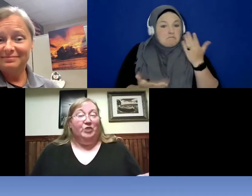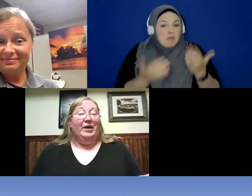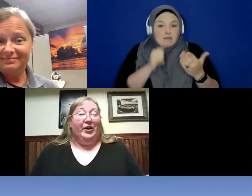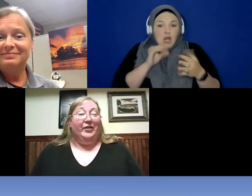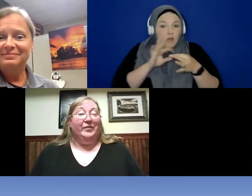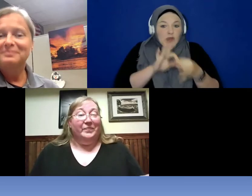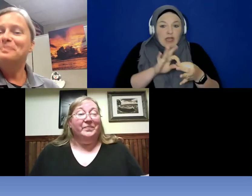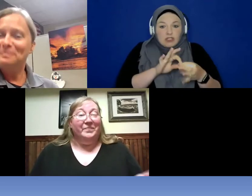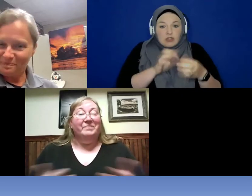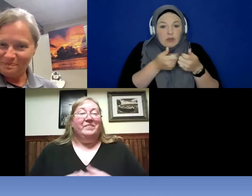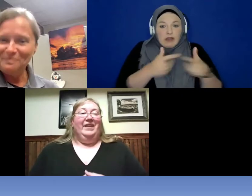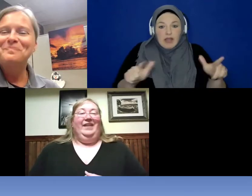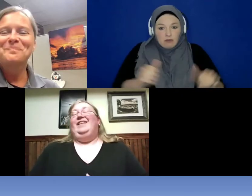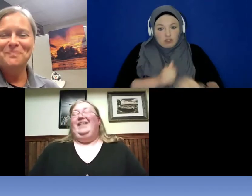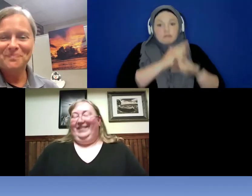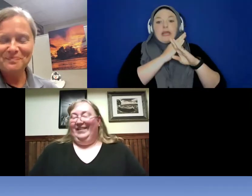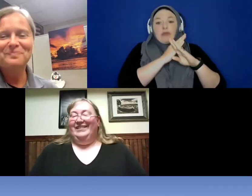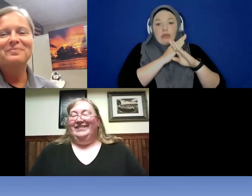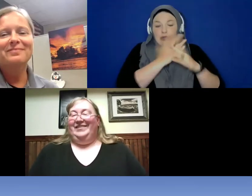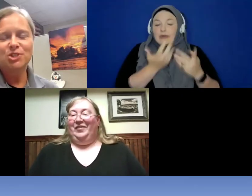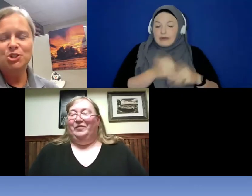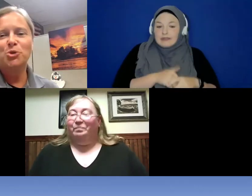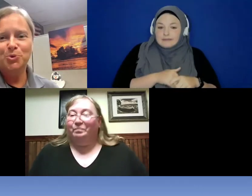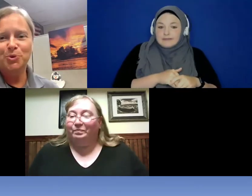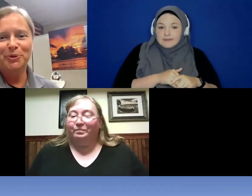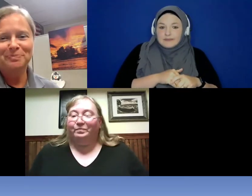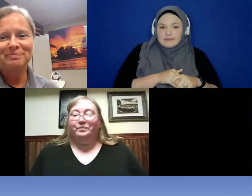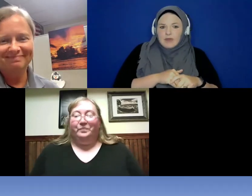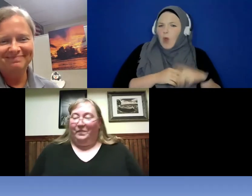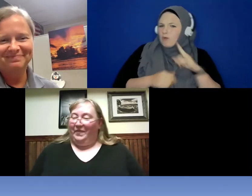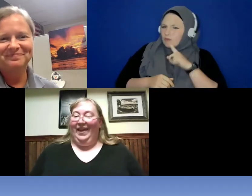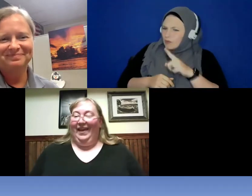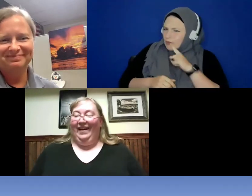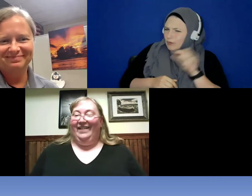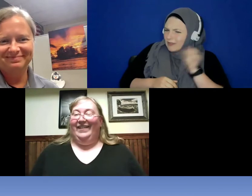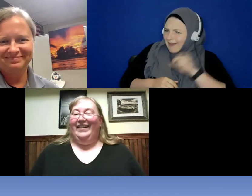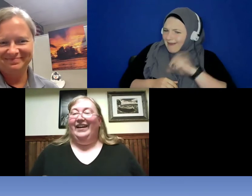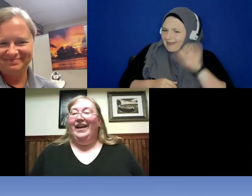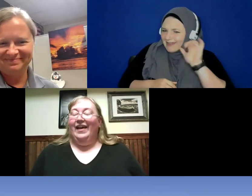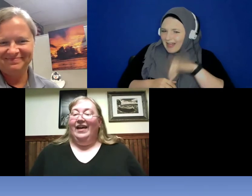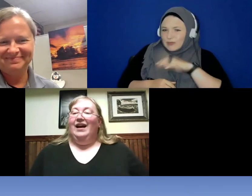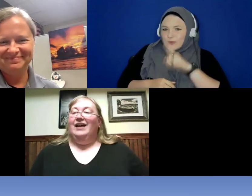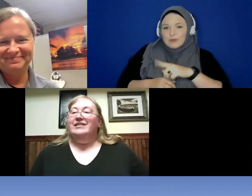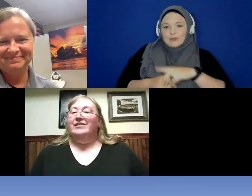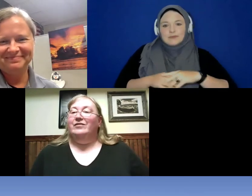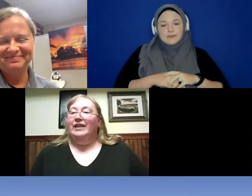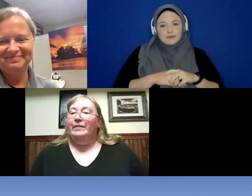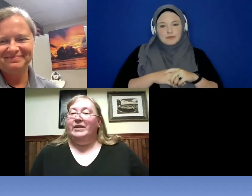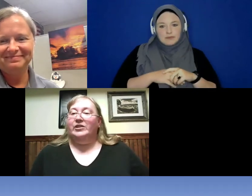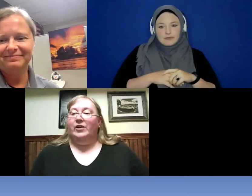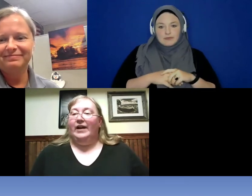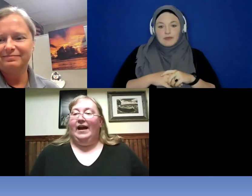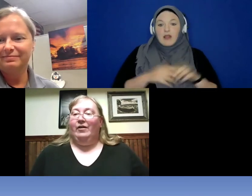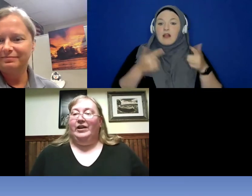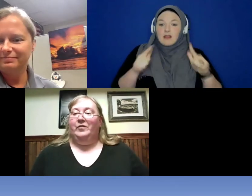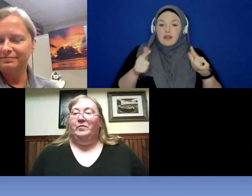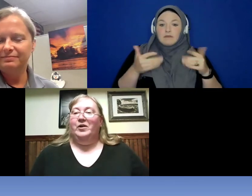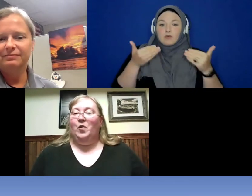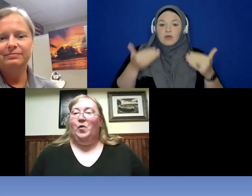barrier. >> Reanna: Um-hmm so true. All right. So let me start out here real quick